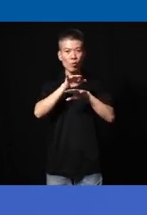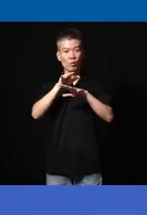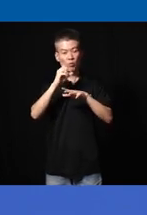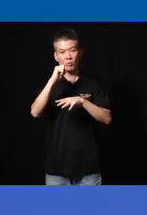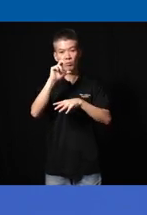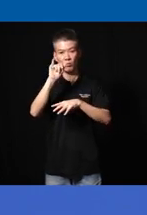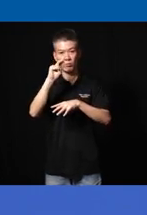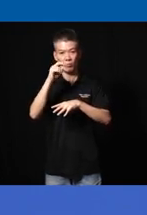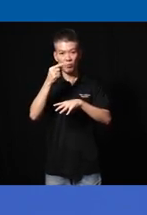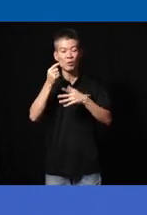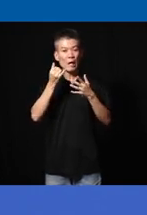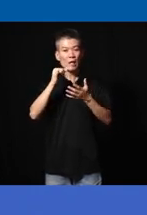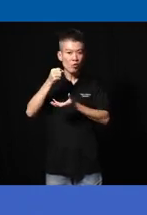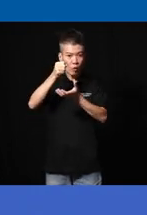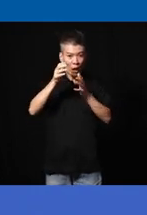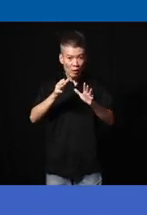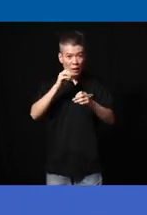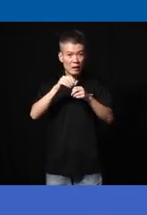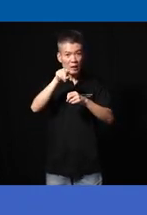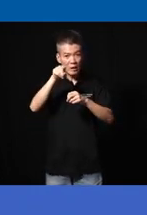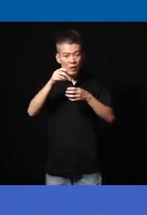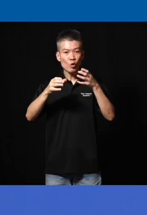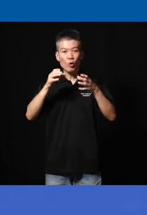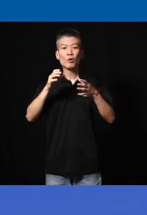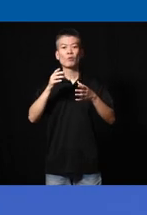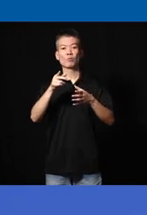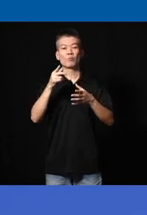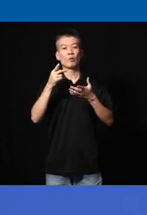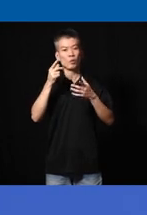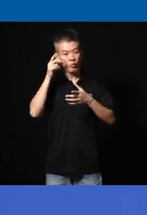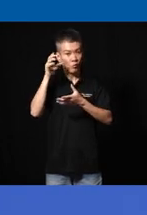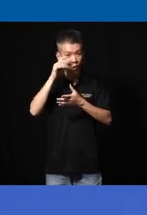well and any funders in the in the in the court yeah I think they you all need to find them right